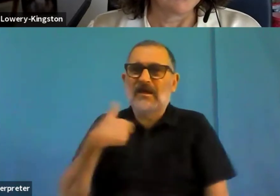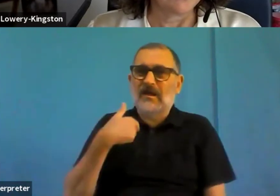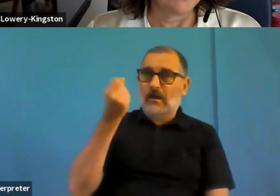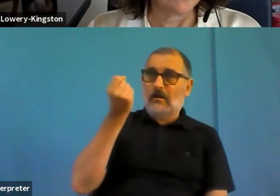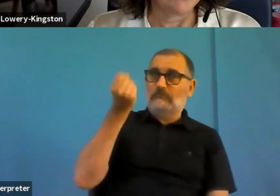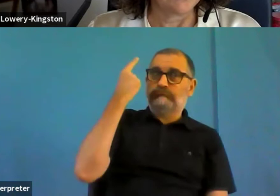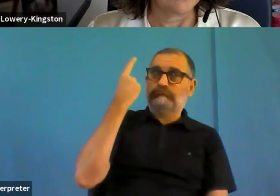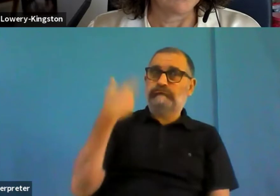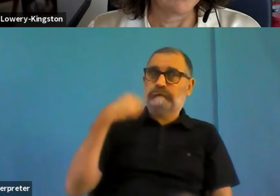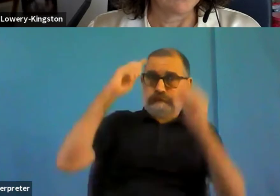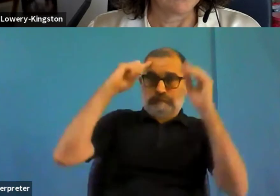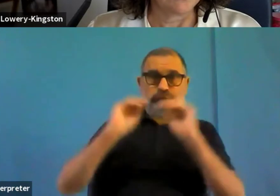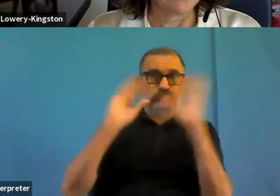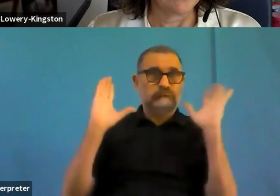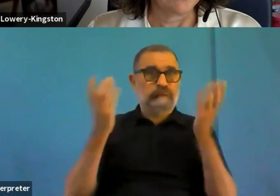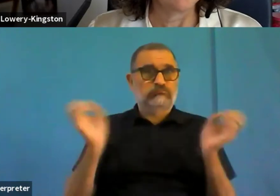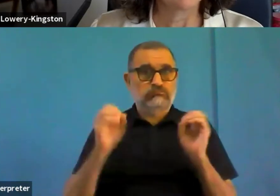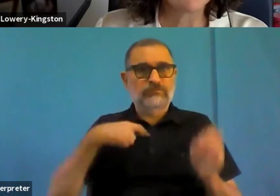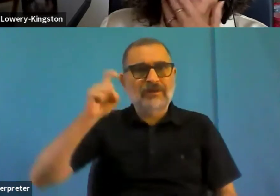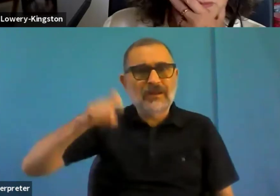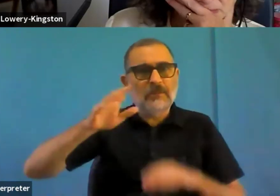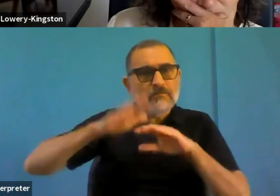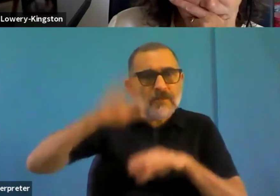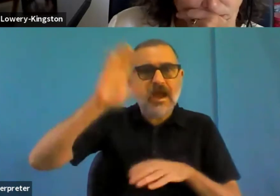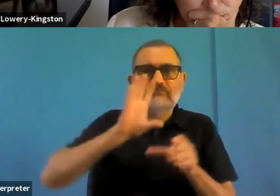We are not confrontative, we both of us want to move on.